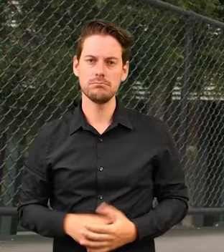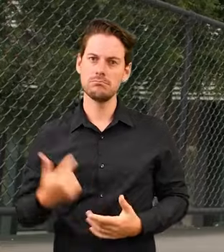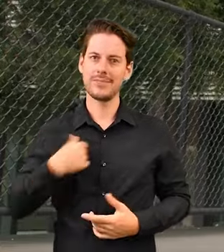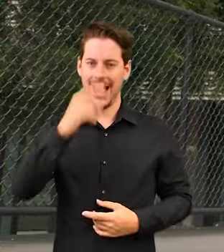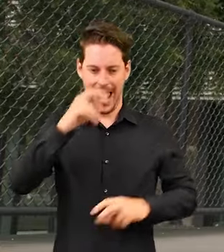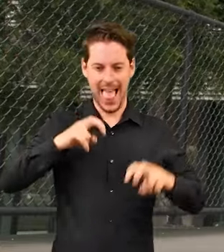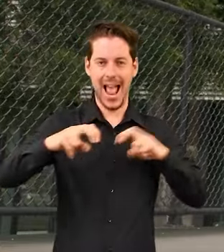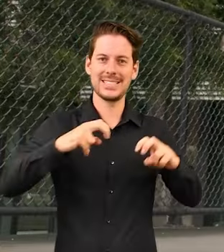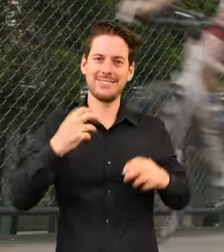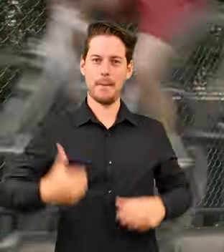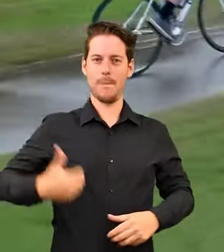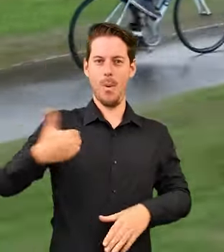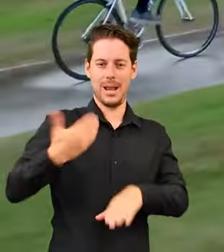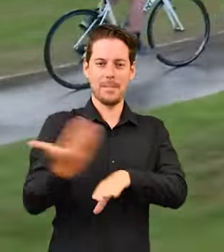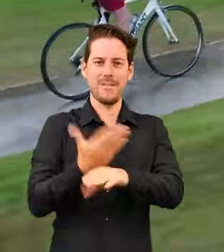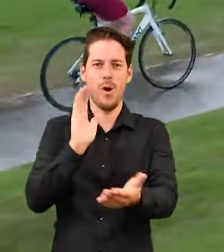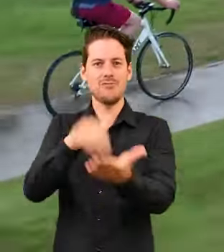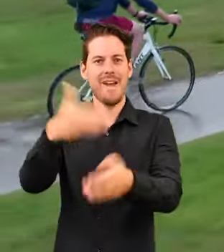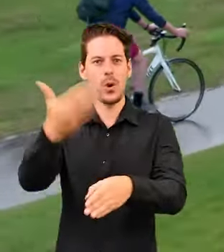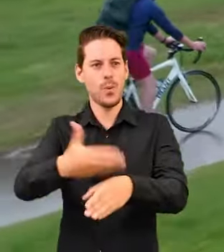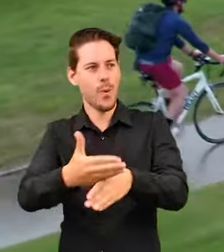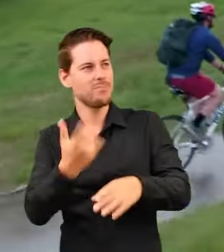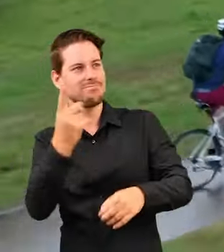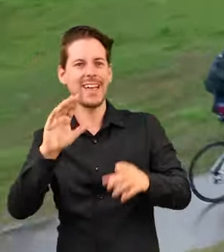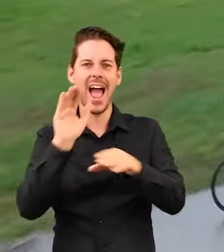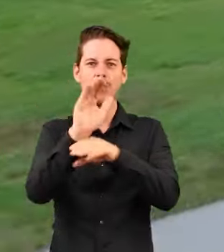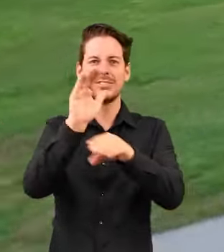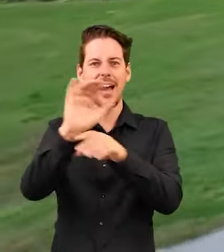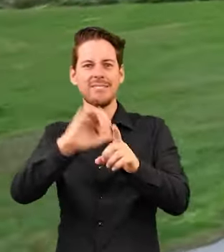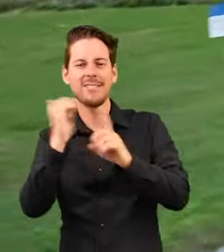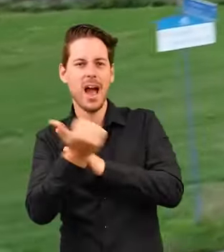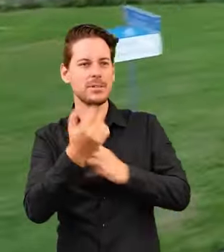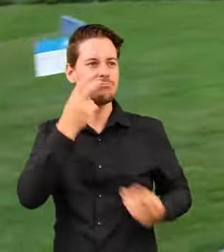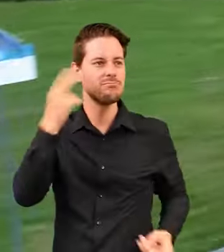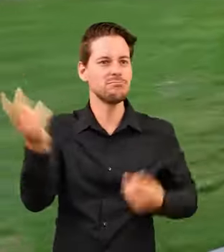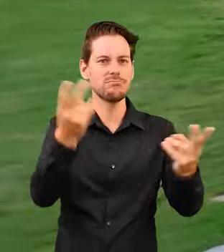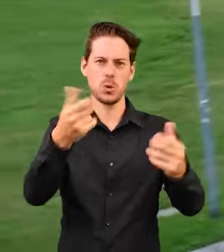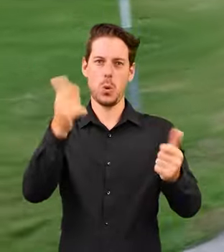I'm able to be active in the morning before I get to work, be out in the environment and explore. It's a great way to wake yourself up.